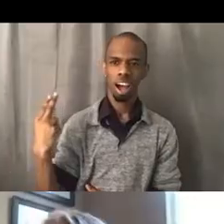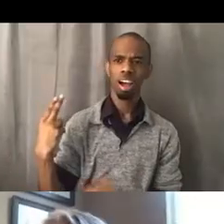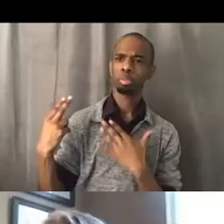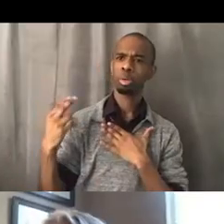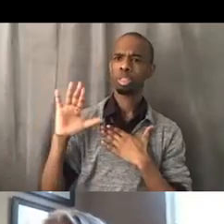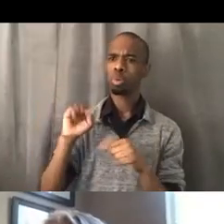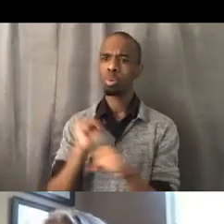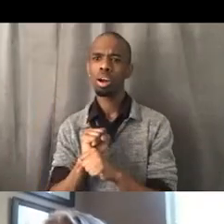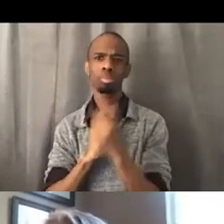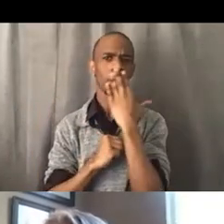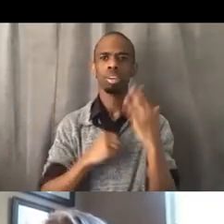Thank you.